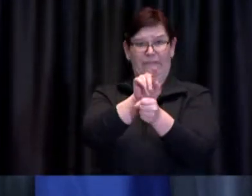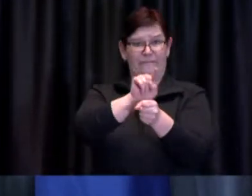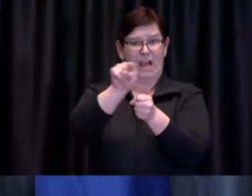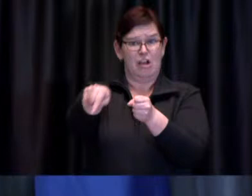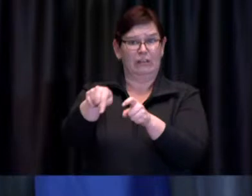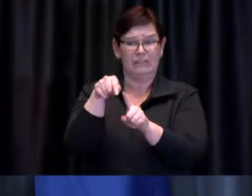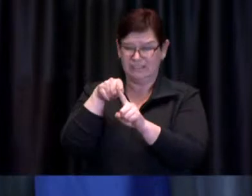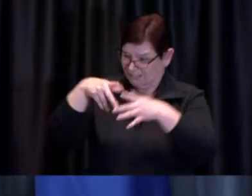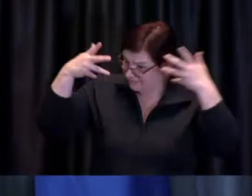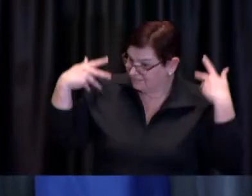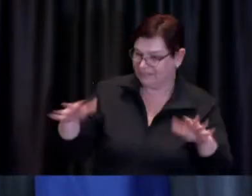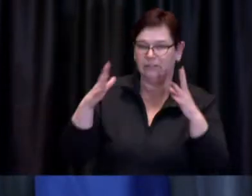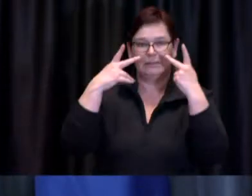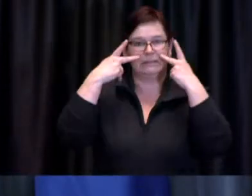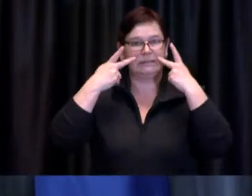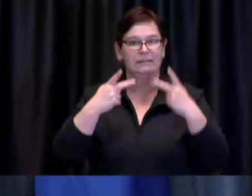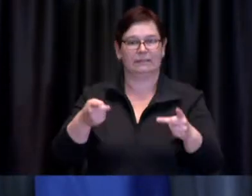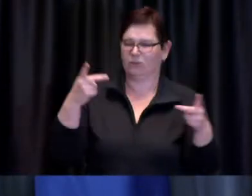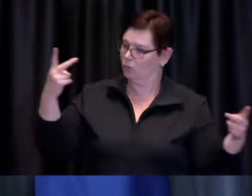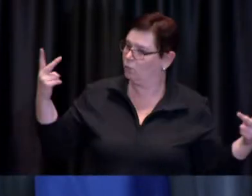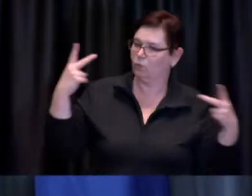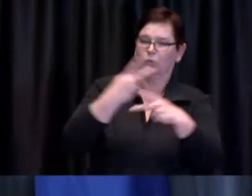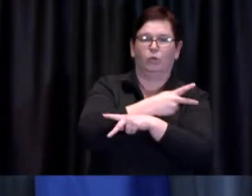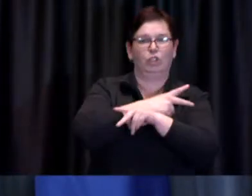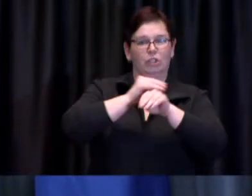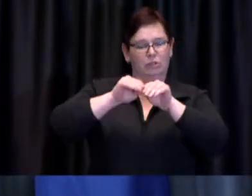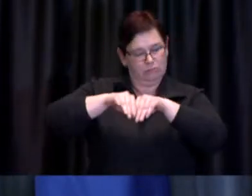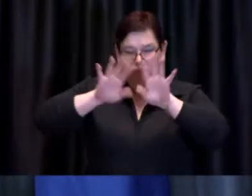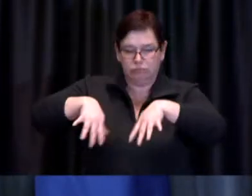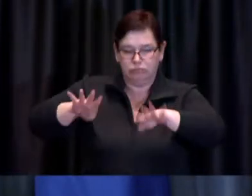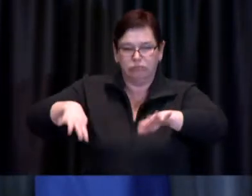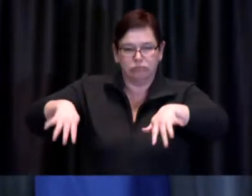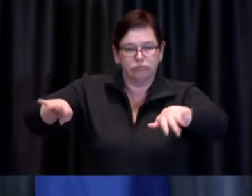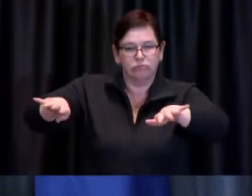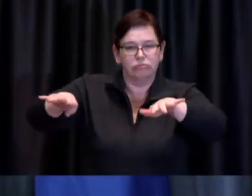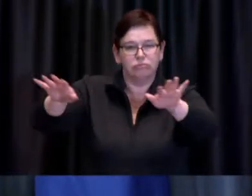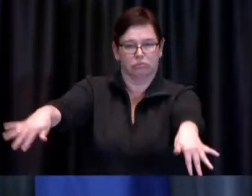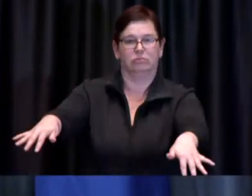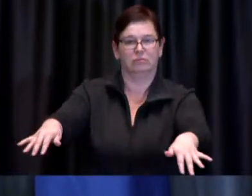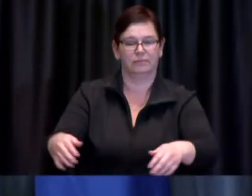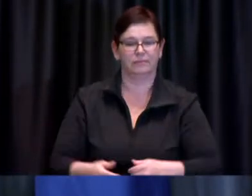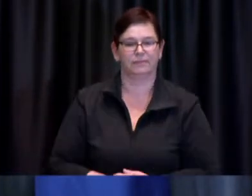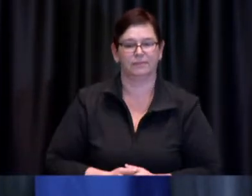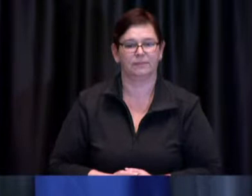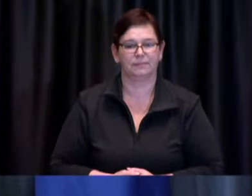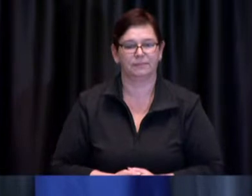previous variants of COVID-19 or the previous versions of COVID-19 that we were used to seeing